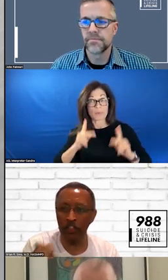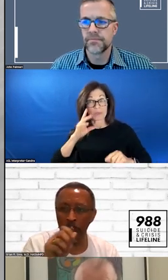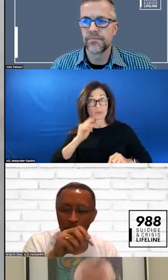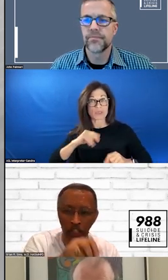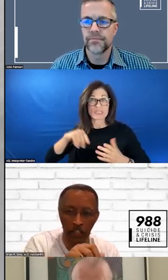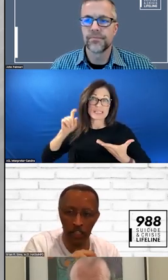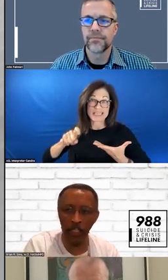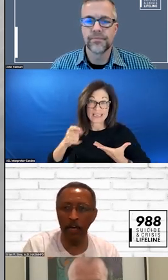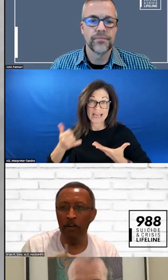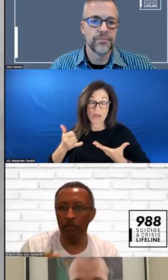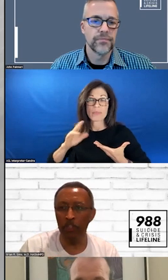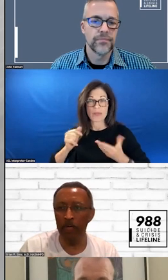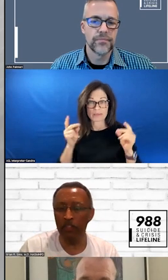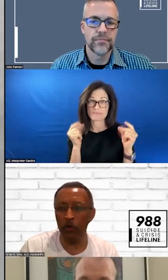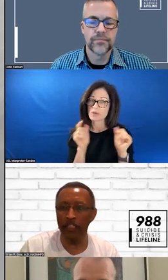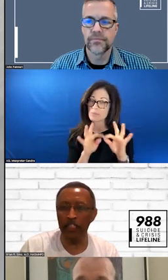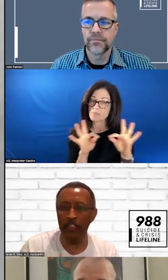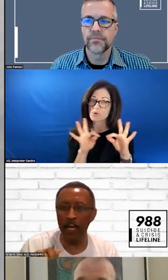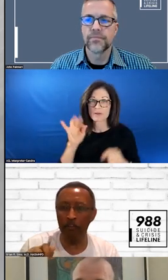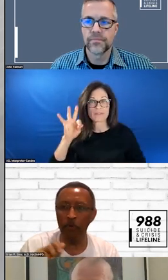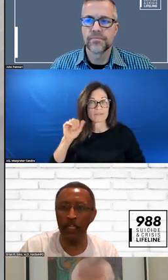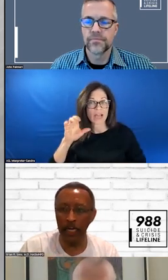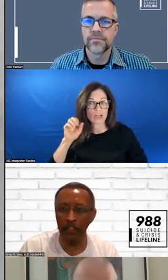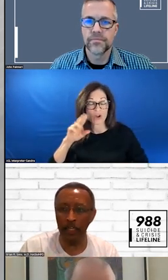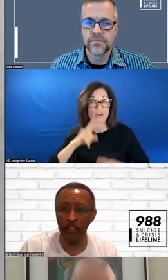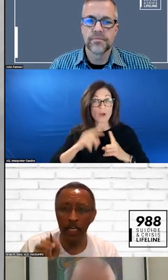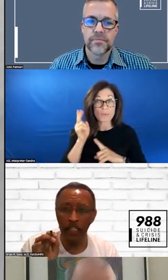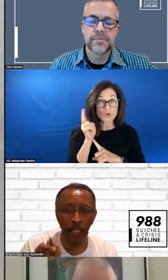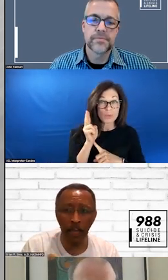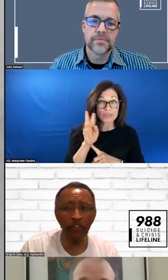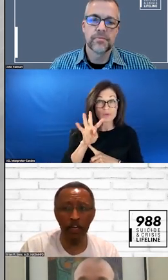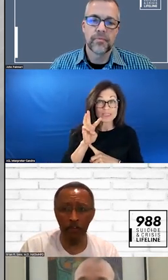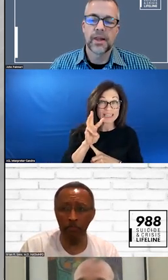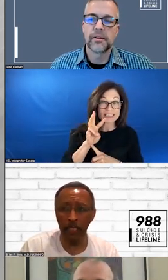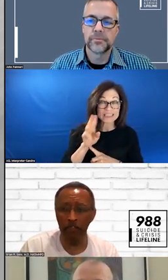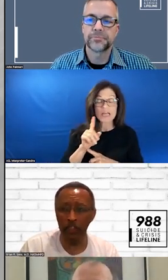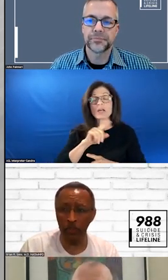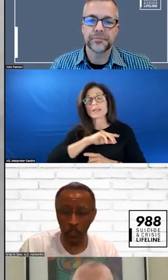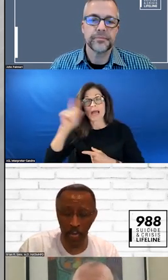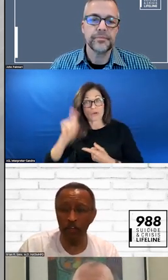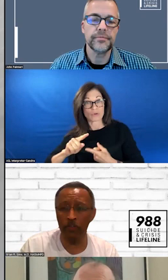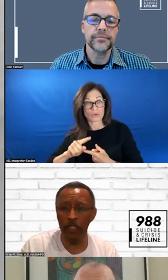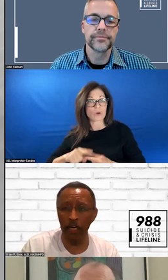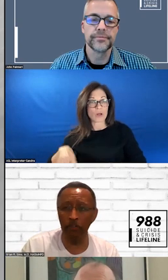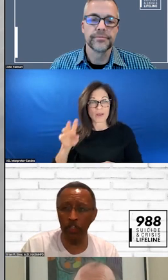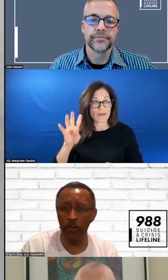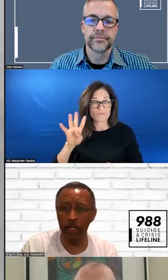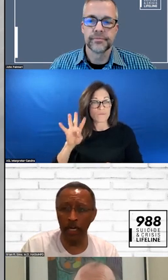I SEE THAT DOWN TO TWO-MINUTE AND 49 SECS. THAT IS LIFE CHANGING.